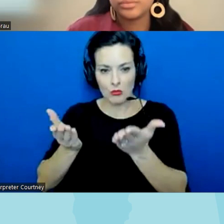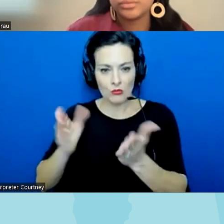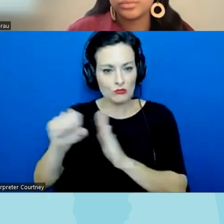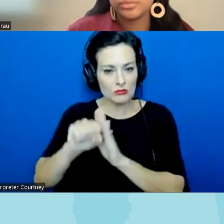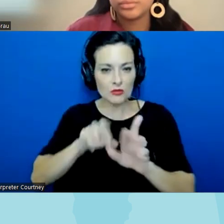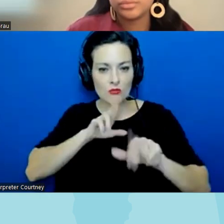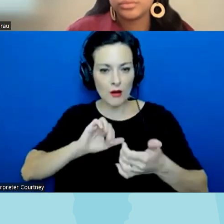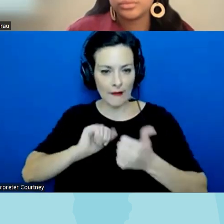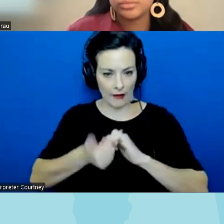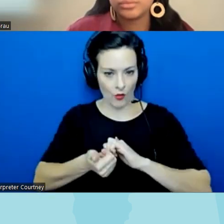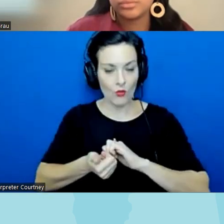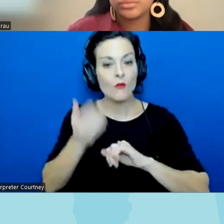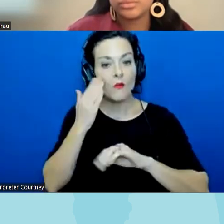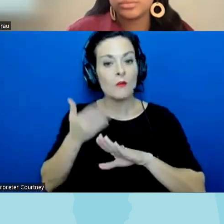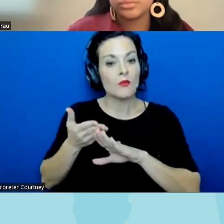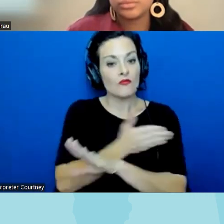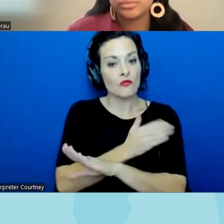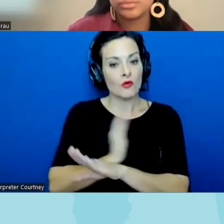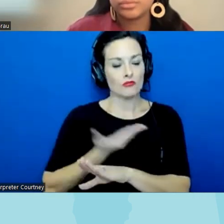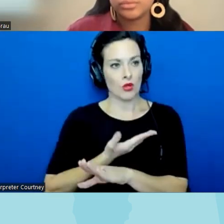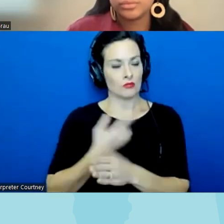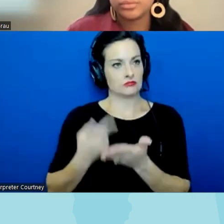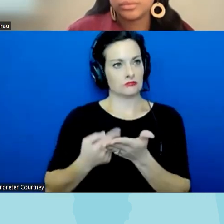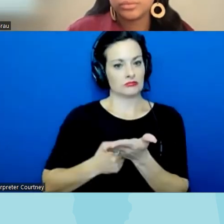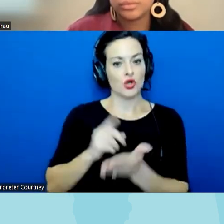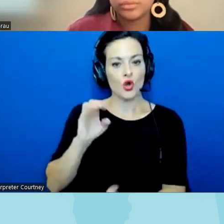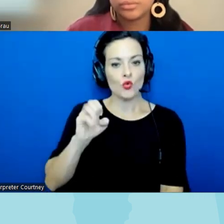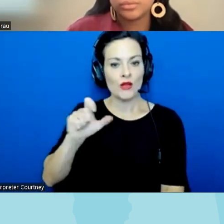previous conversations um critical race Theory came up so especially as it relates to critical